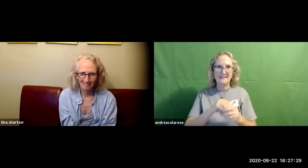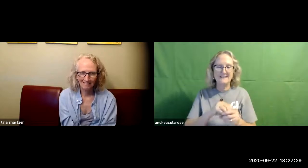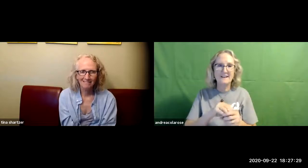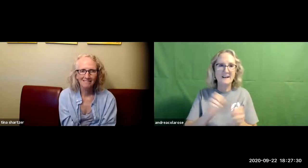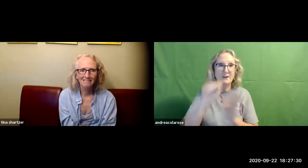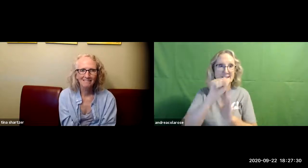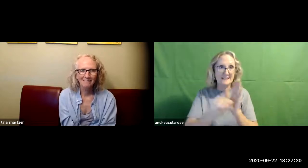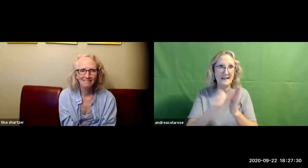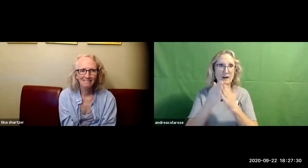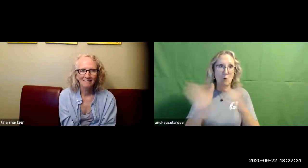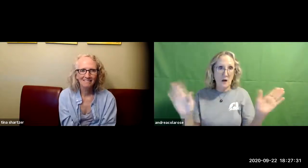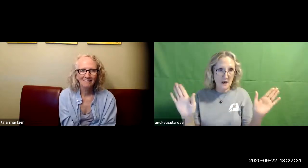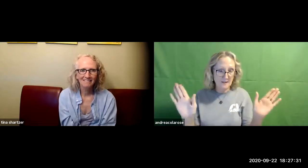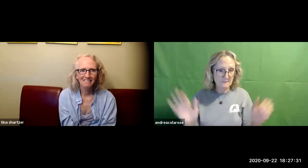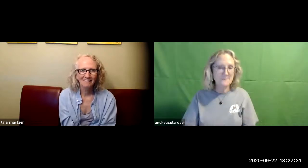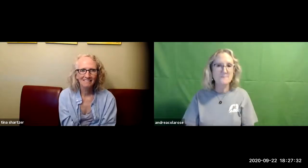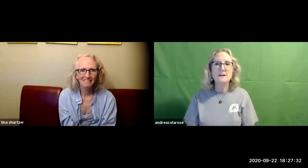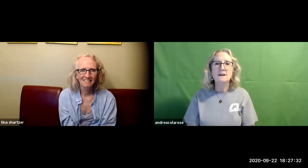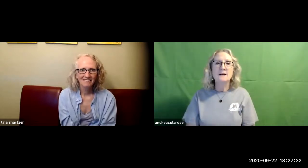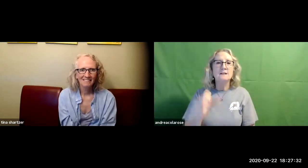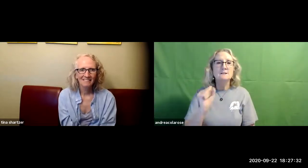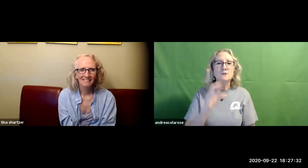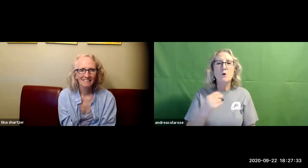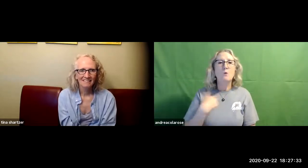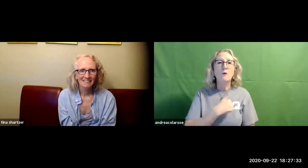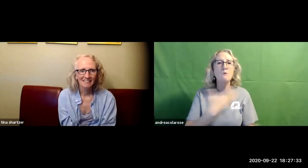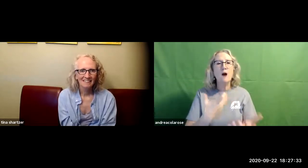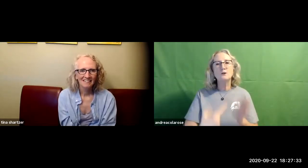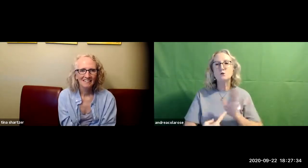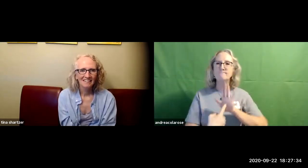all different departments with across